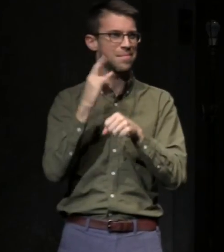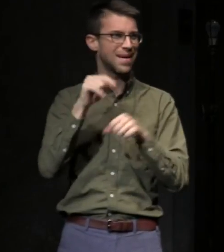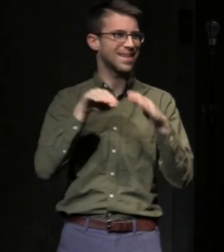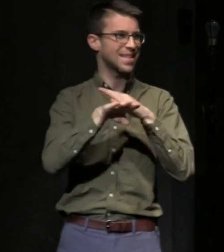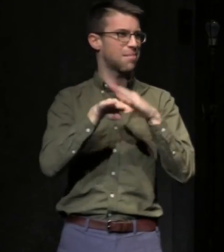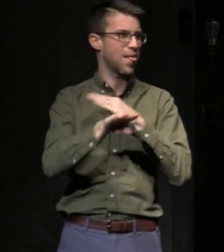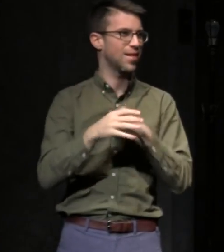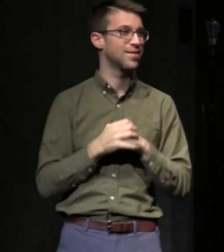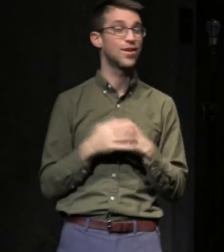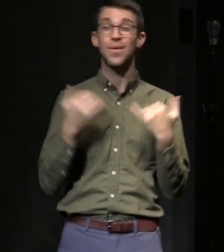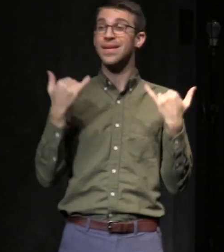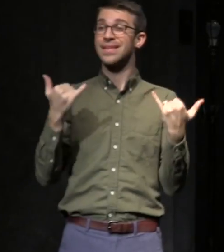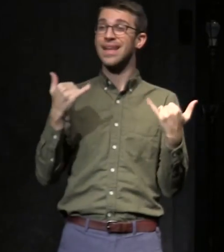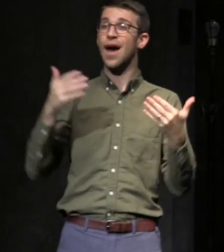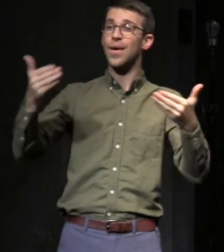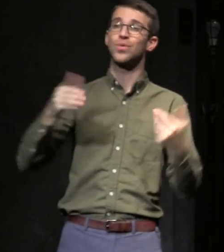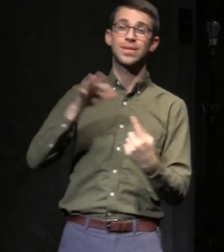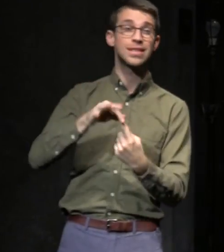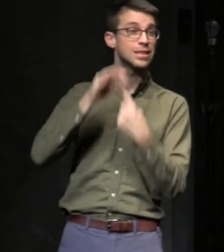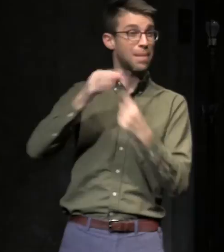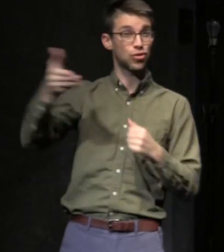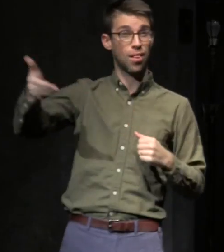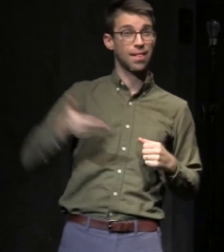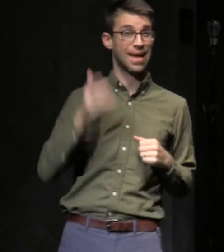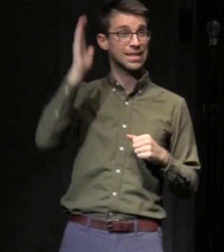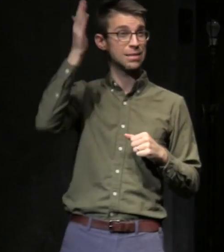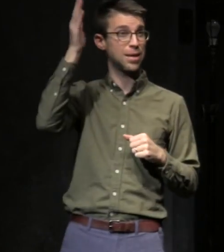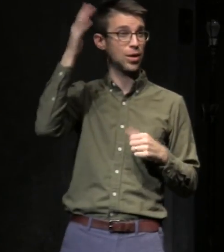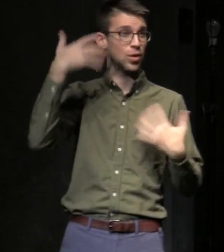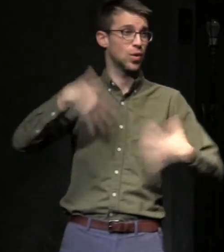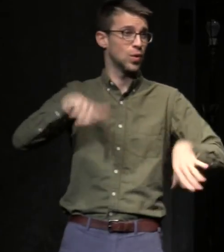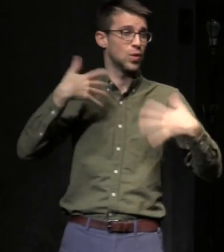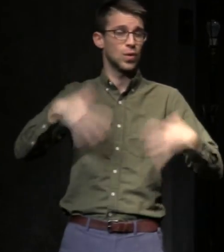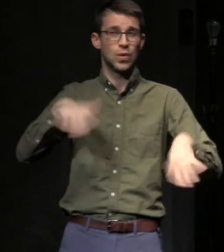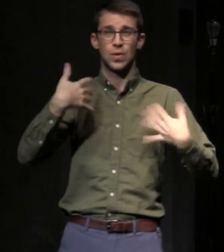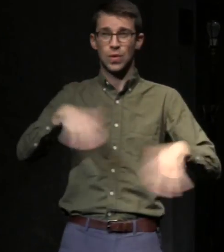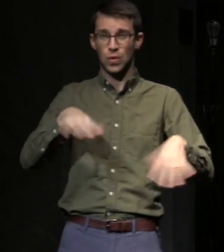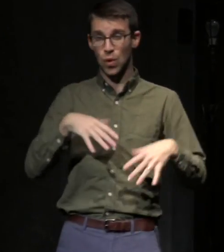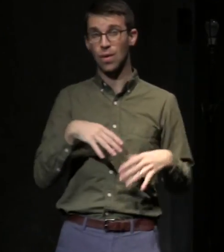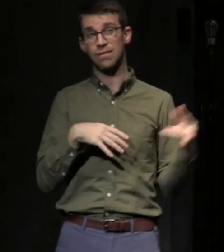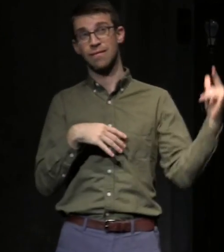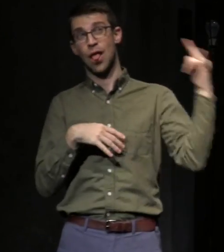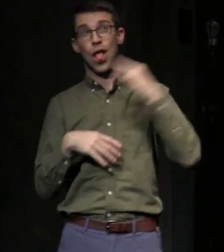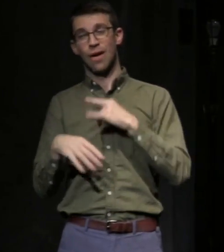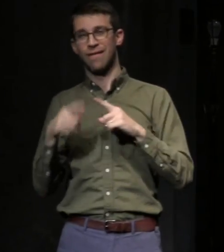special guest speaker for today who Acelaed all the way up from Washington D.C. to be with us.